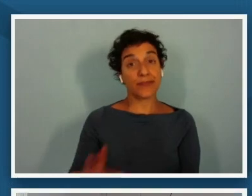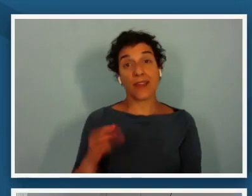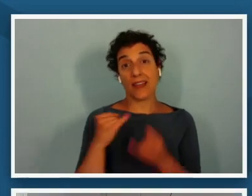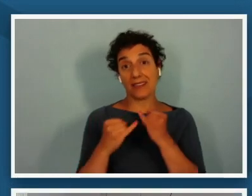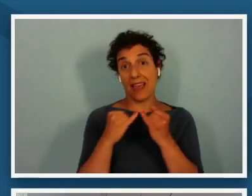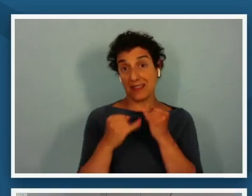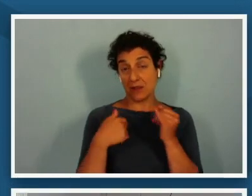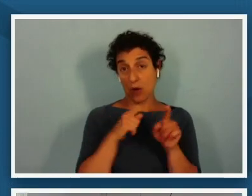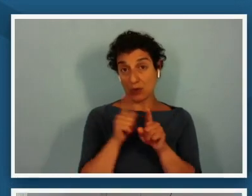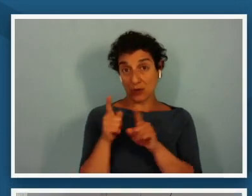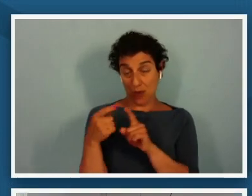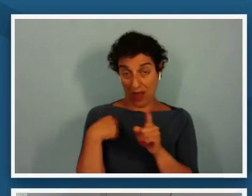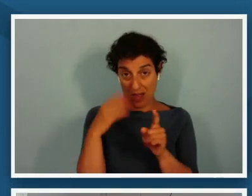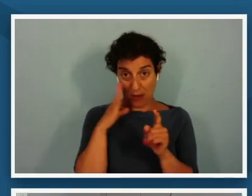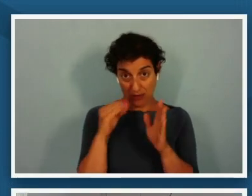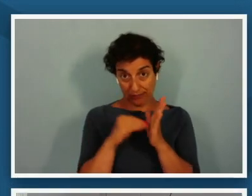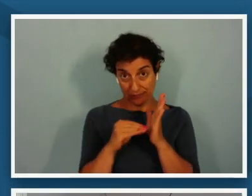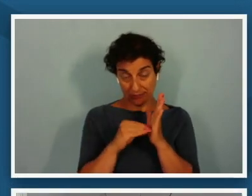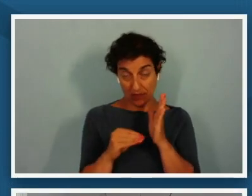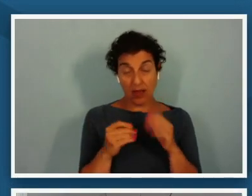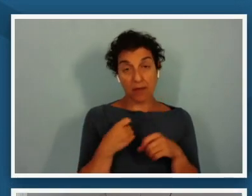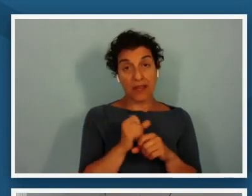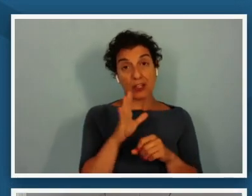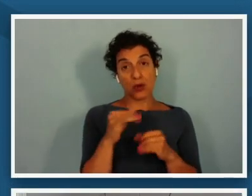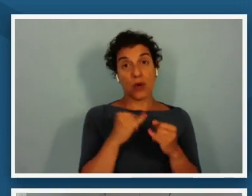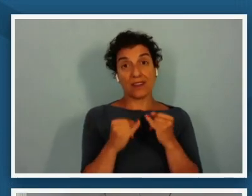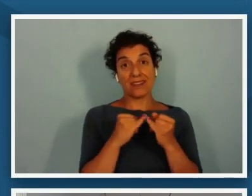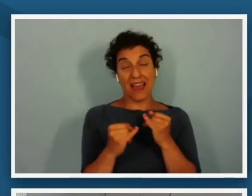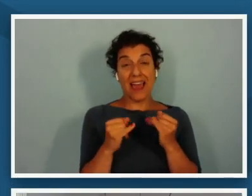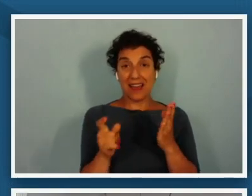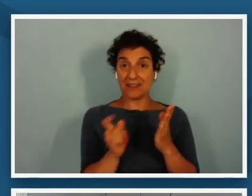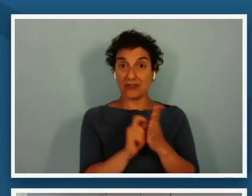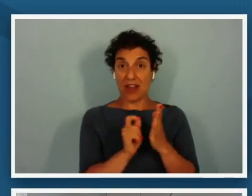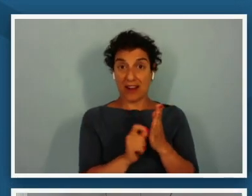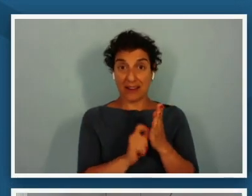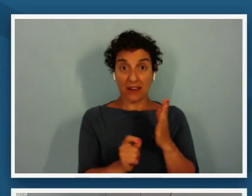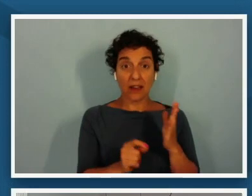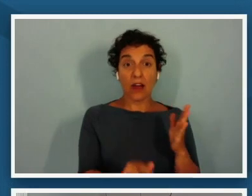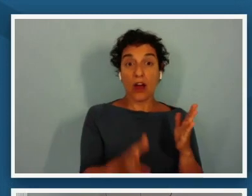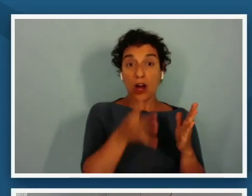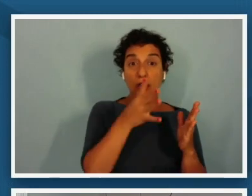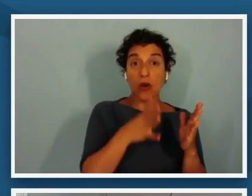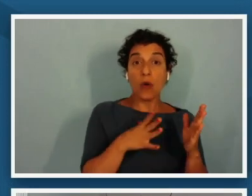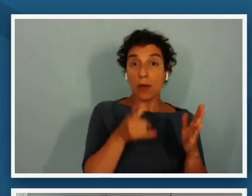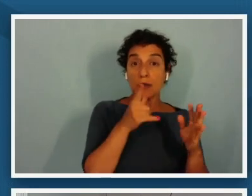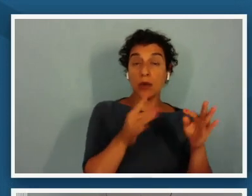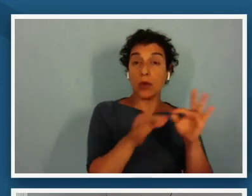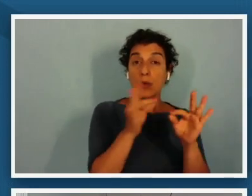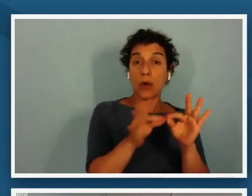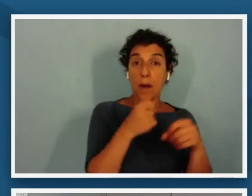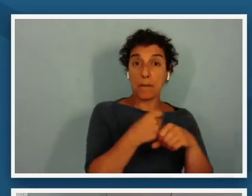making your last jottings is that the woman who quilted